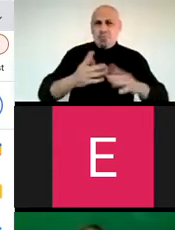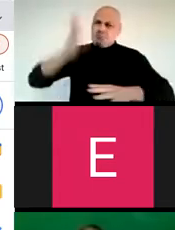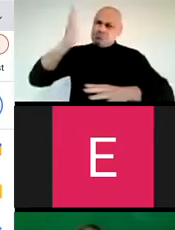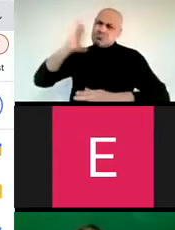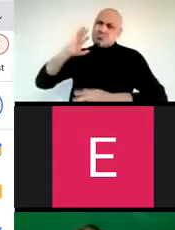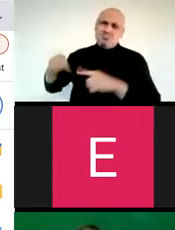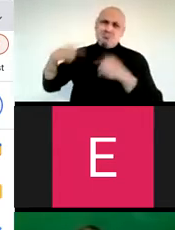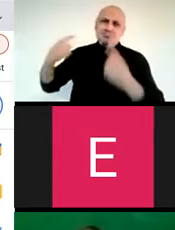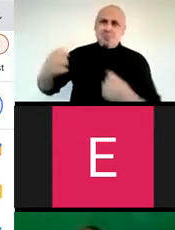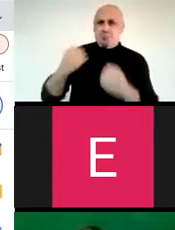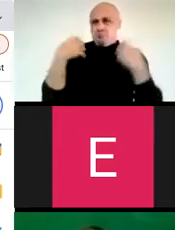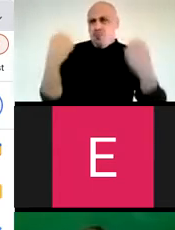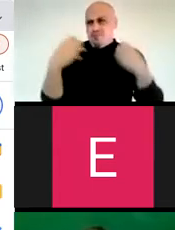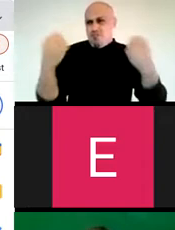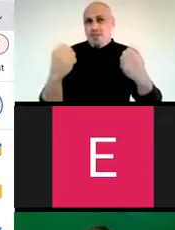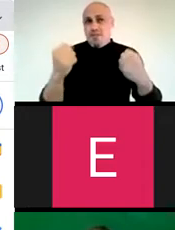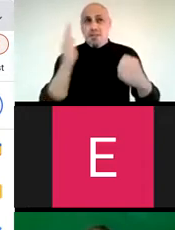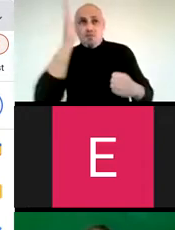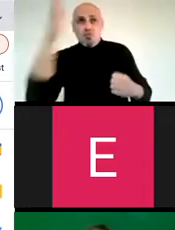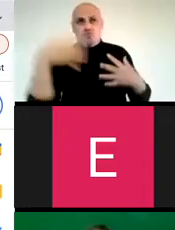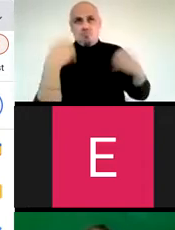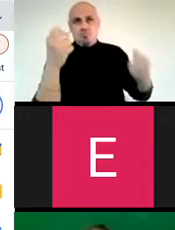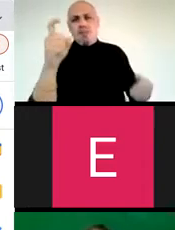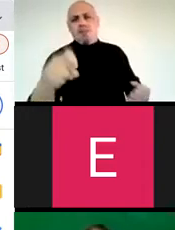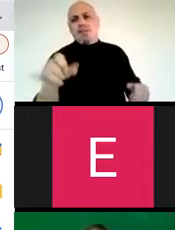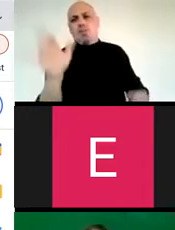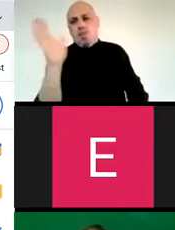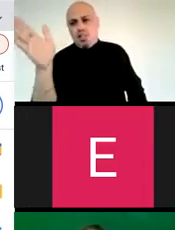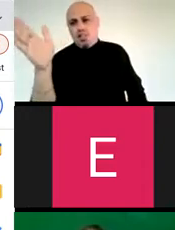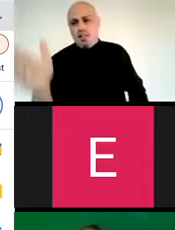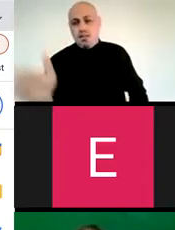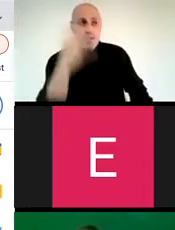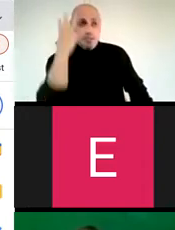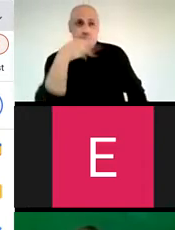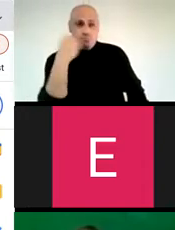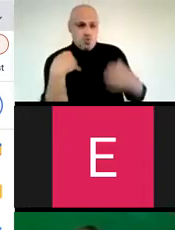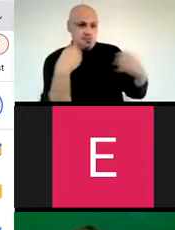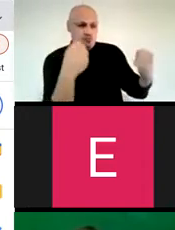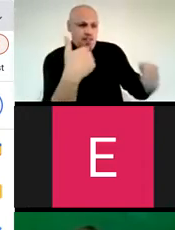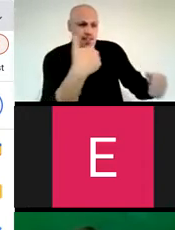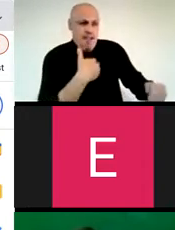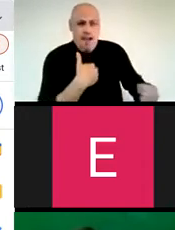not alone. People have been brave before and people will need to be brave again. There is a strength